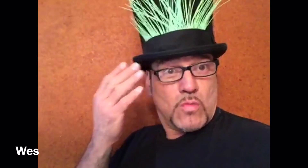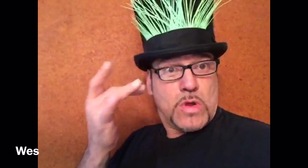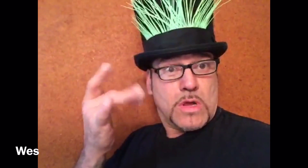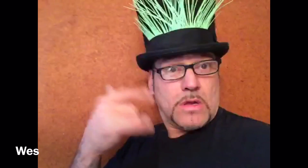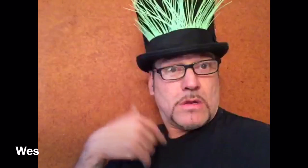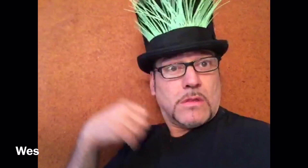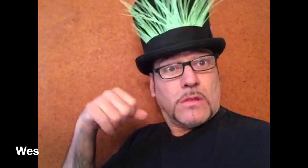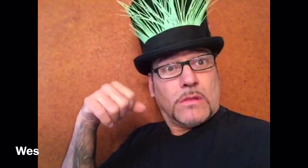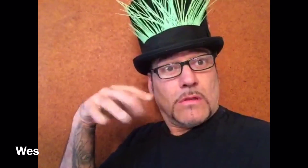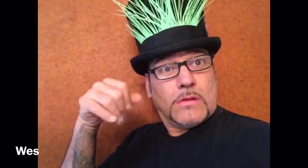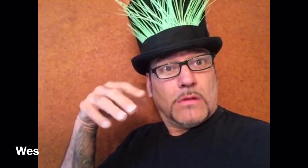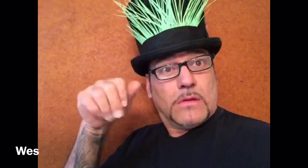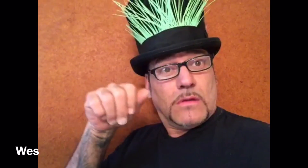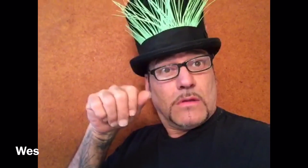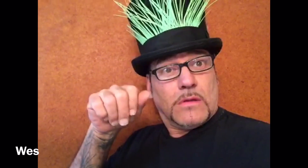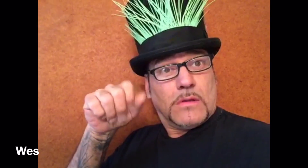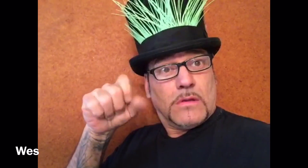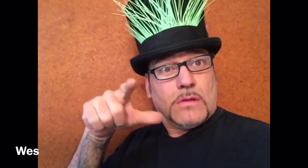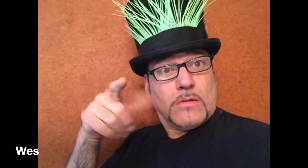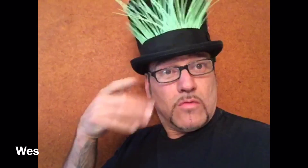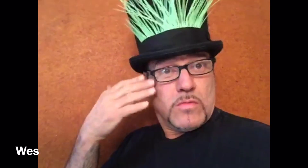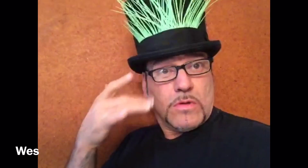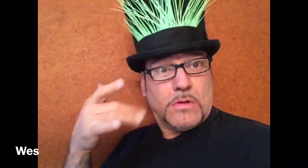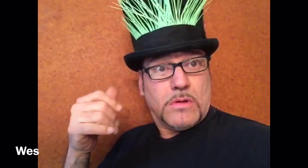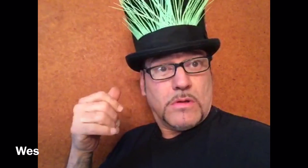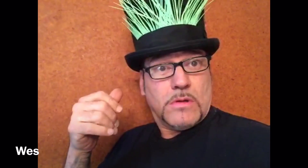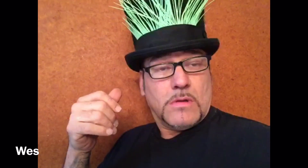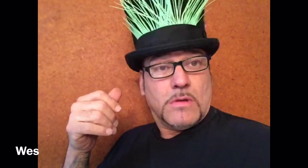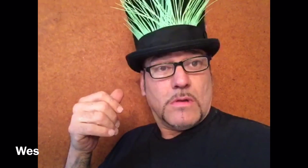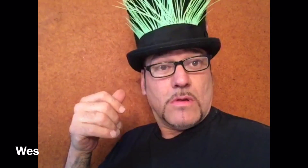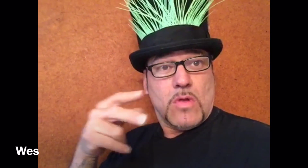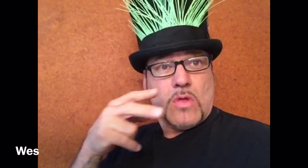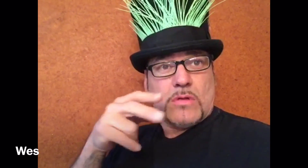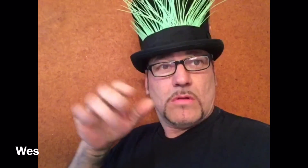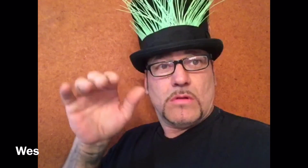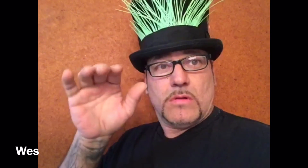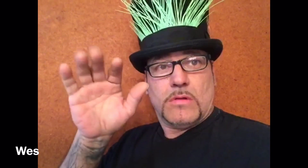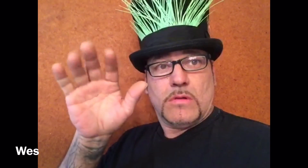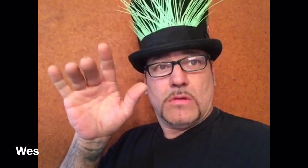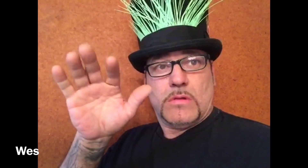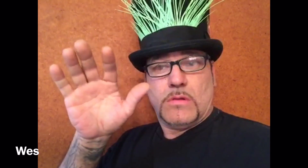You know why I sign? Sign ASL? Look at my hand